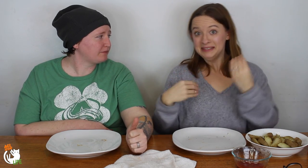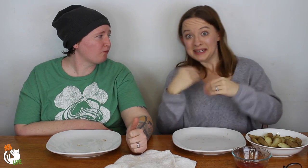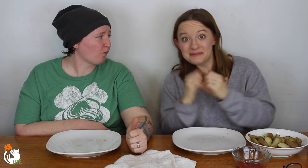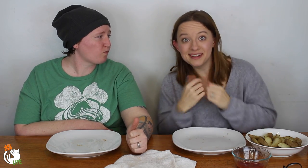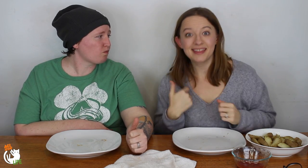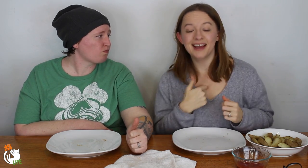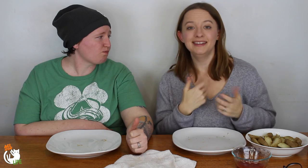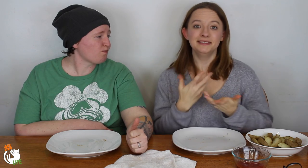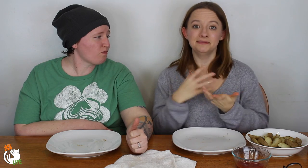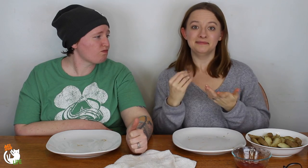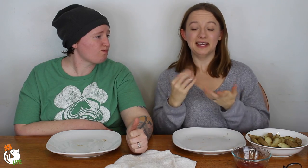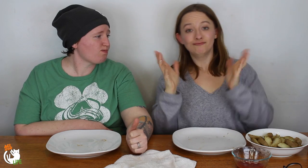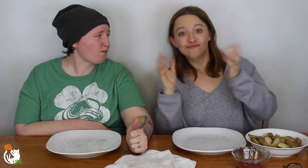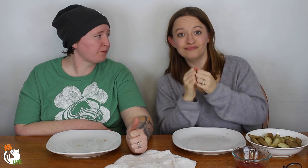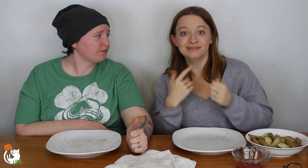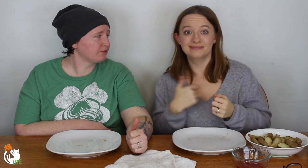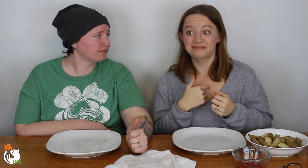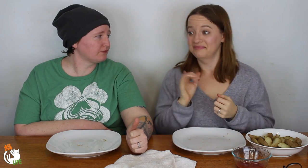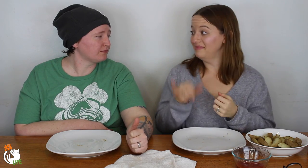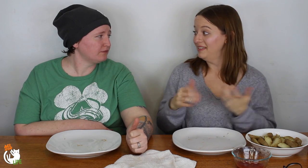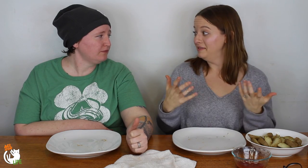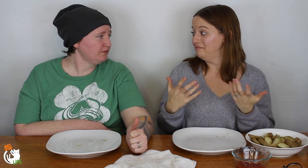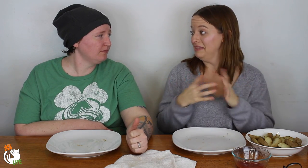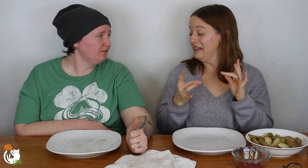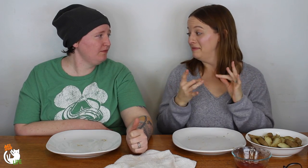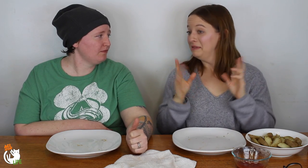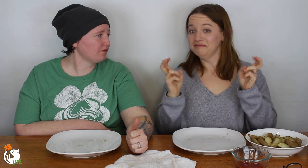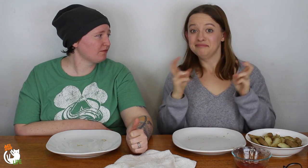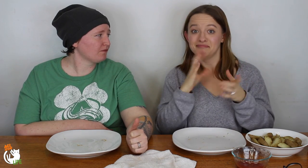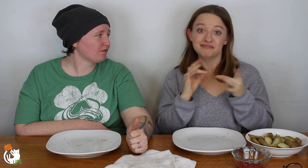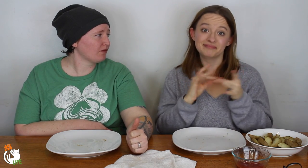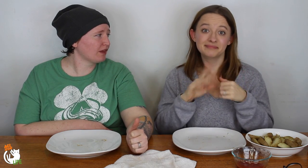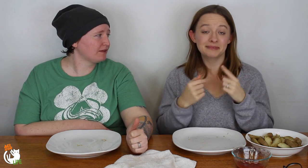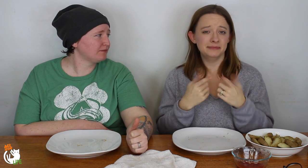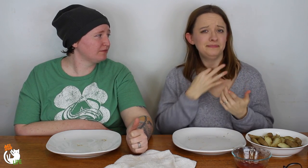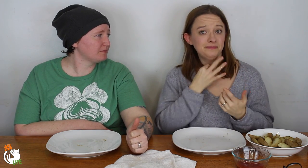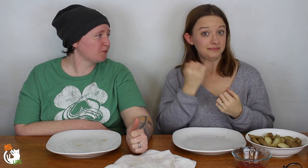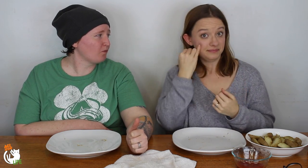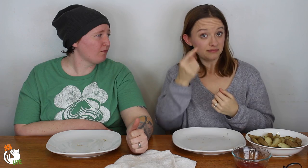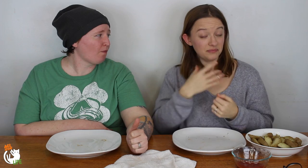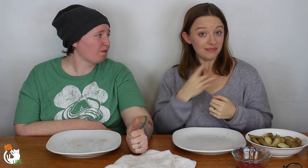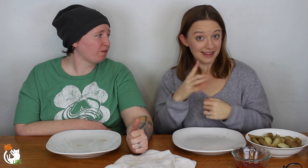and eating with us, and talking with us! Hopefully you like the topics we talked about and I'm curious,